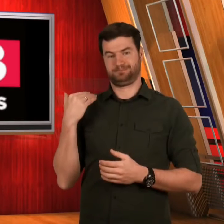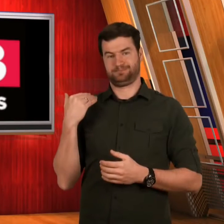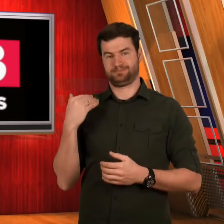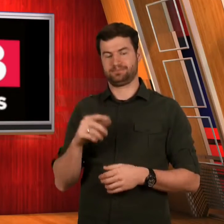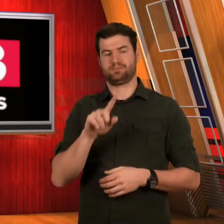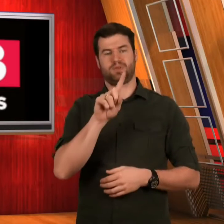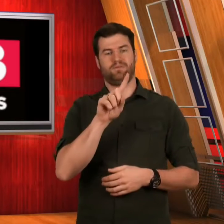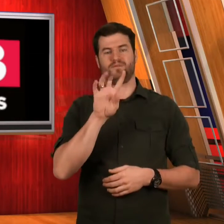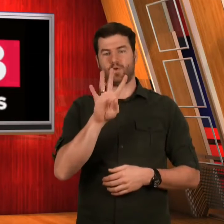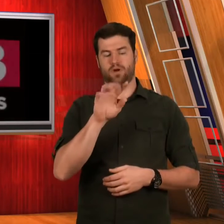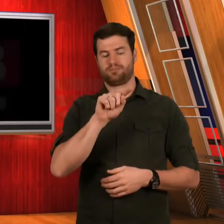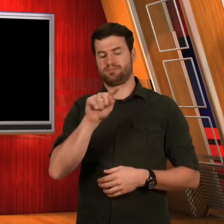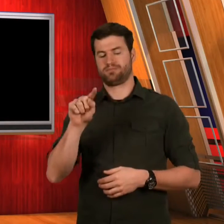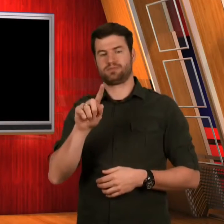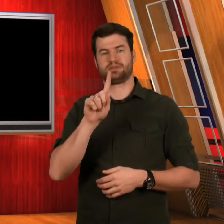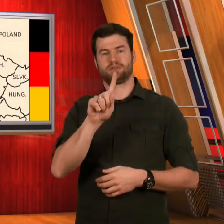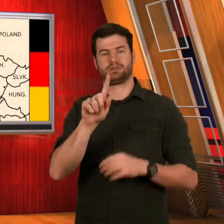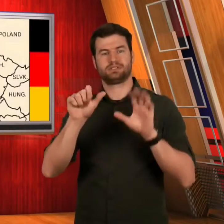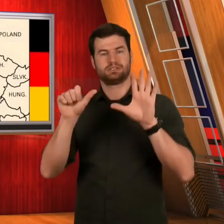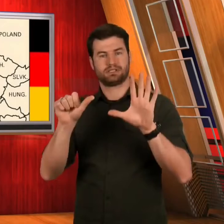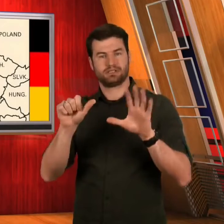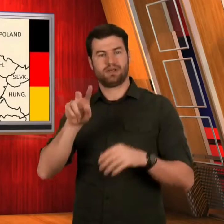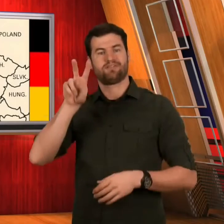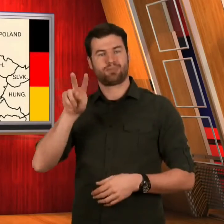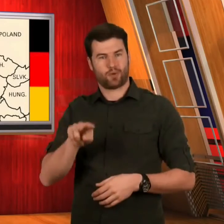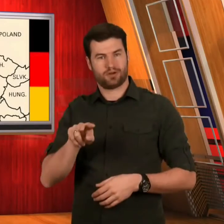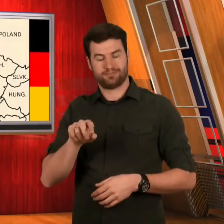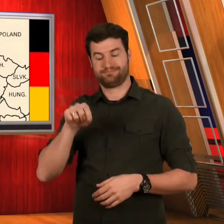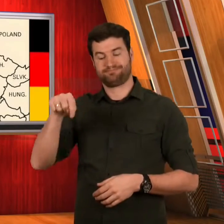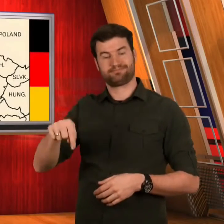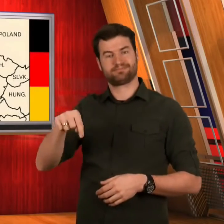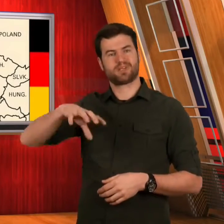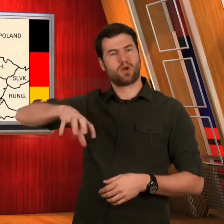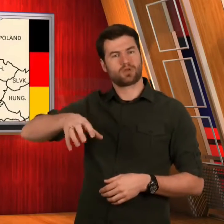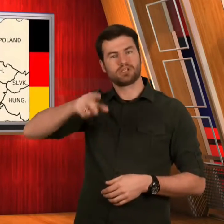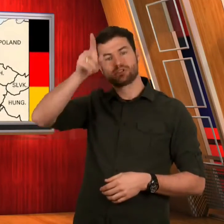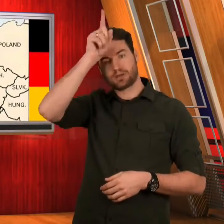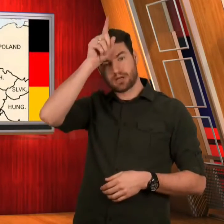Recently on 14 to 16 February,